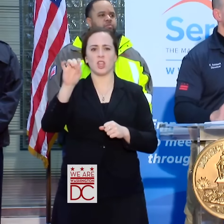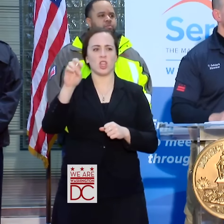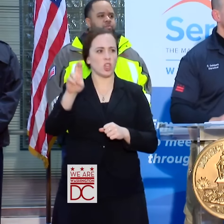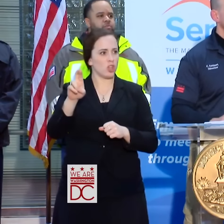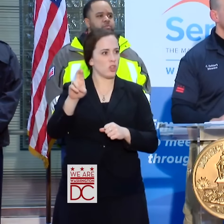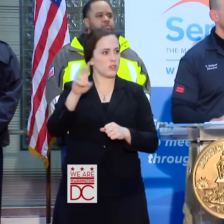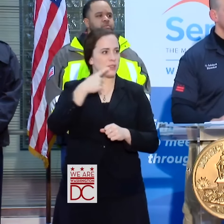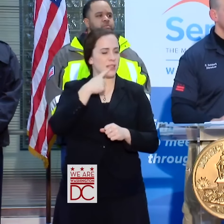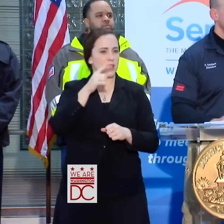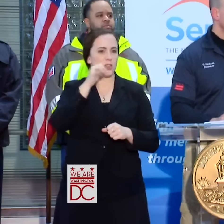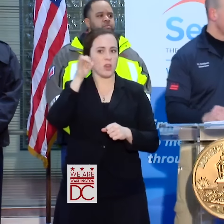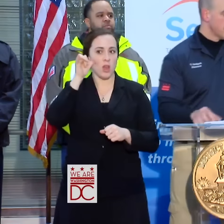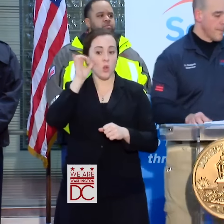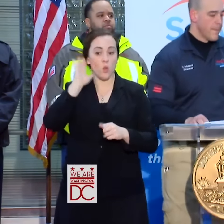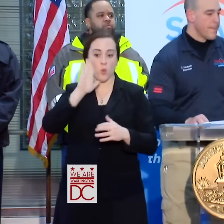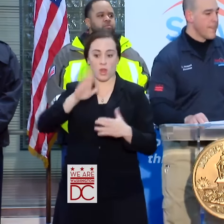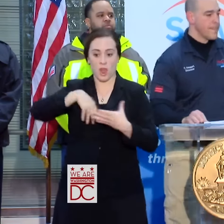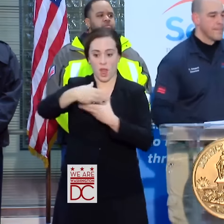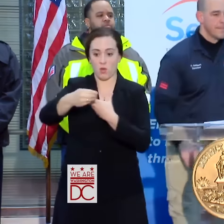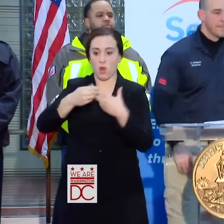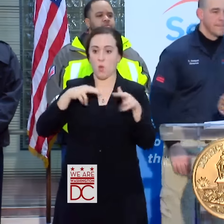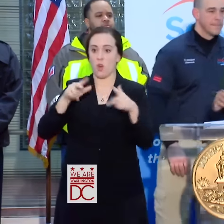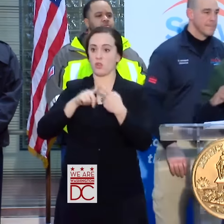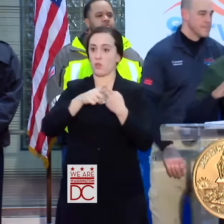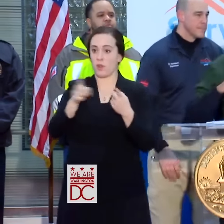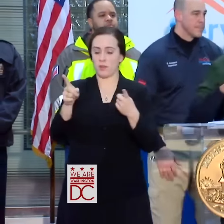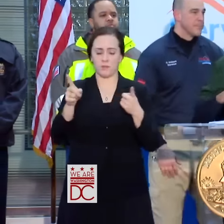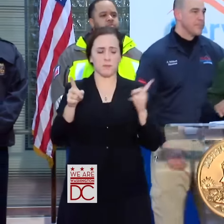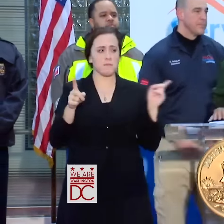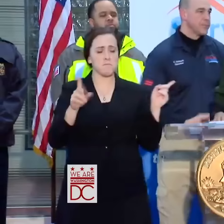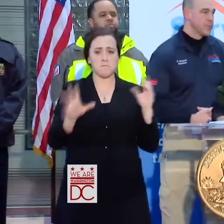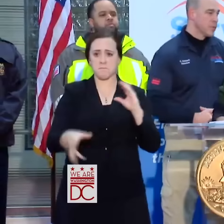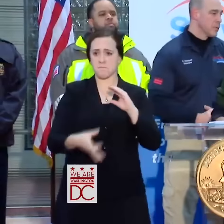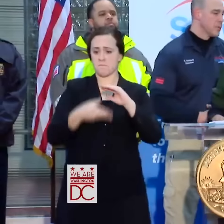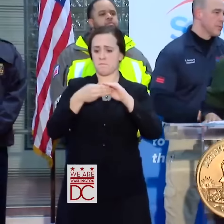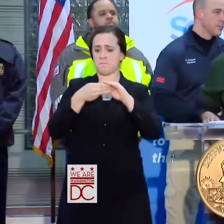LET ME JUST ADD, I HAD THE OPPORTUNITY ON MY WAY IN